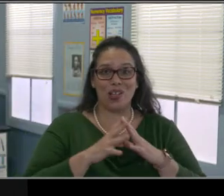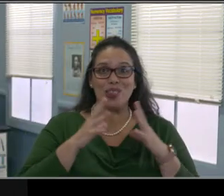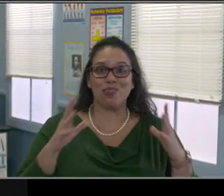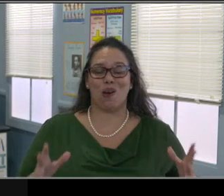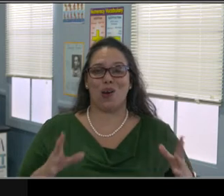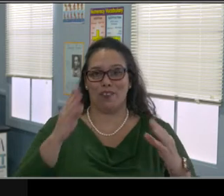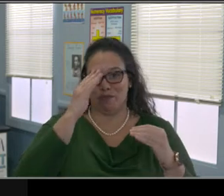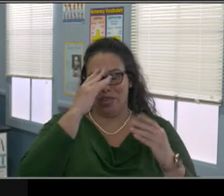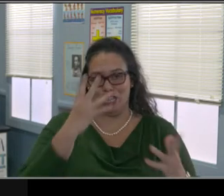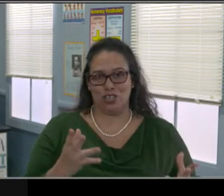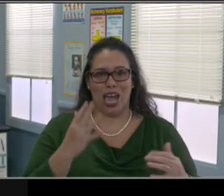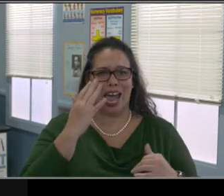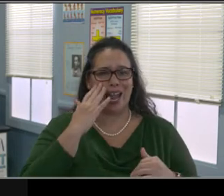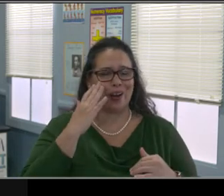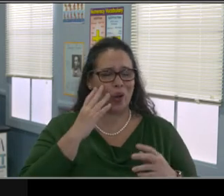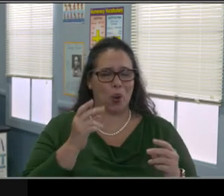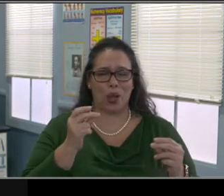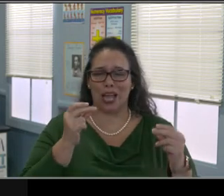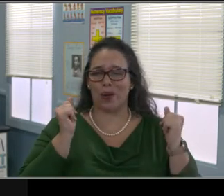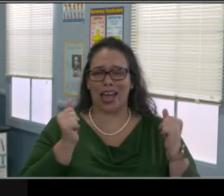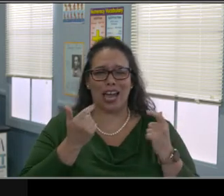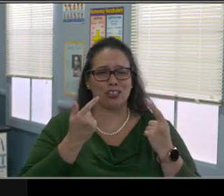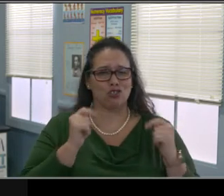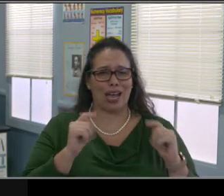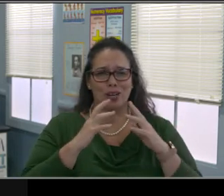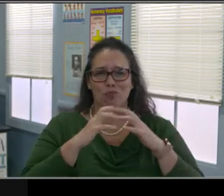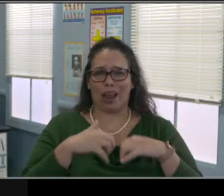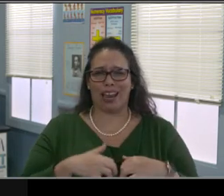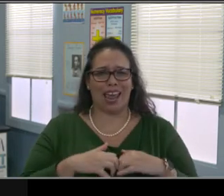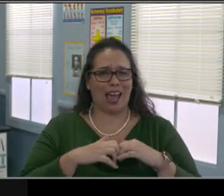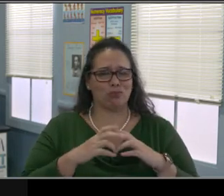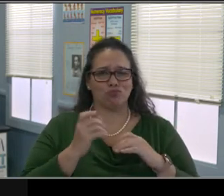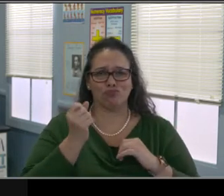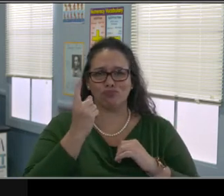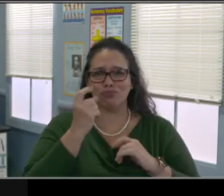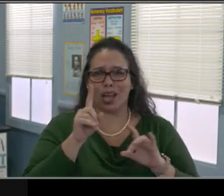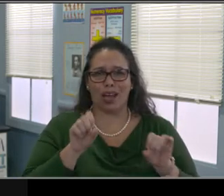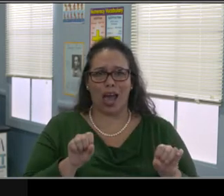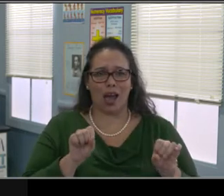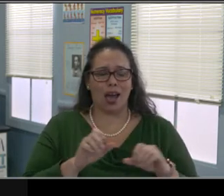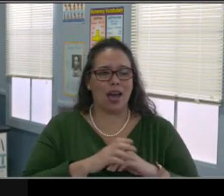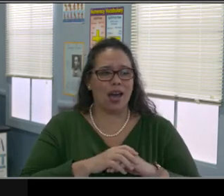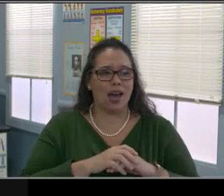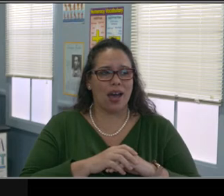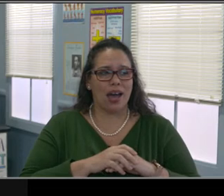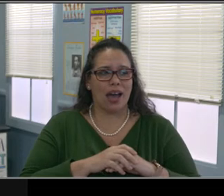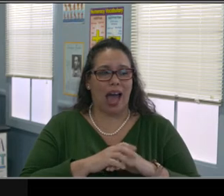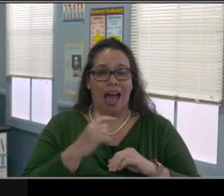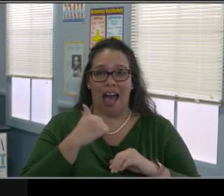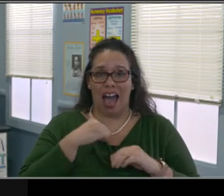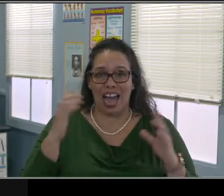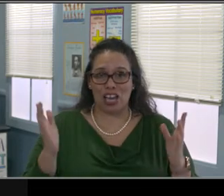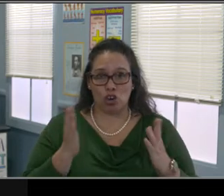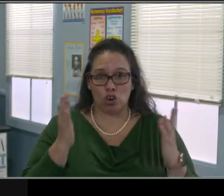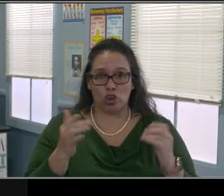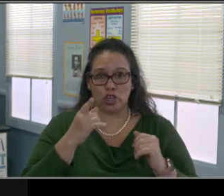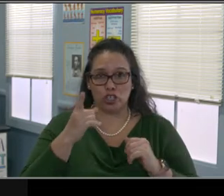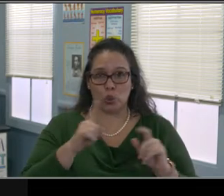I know that one of the top questions is or that comments is, I've never heard of this distant learning plan. I don't have one.